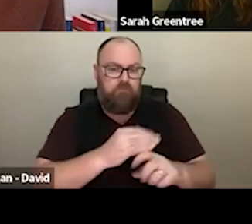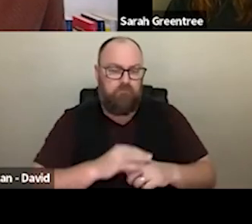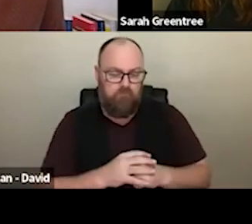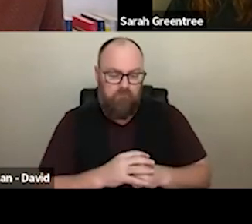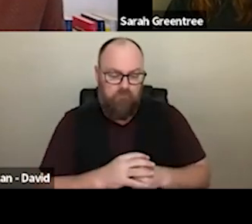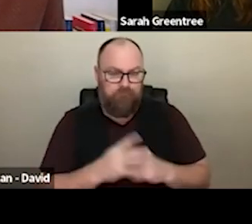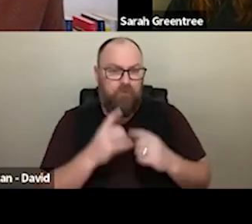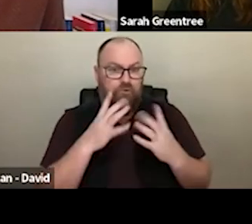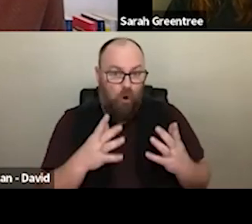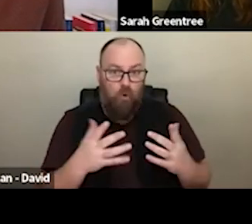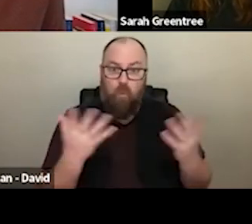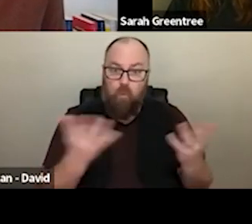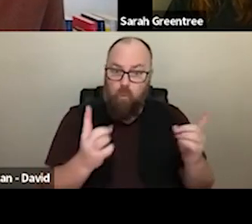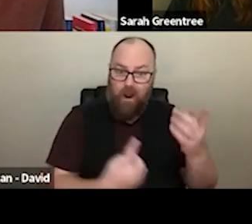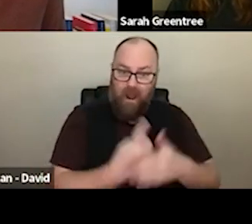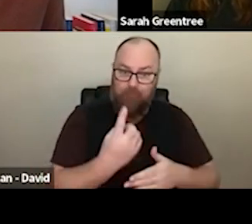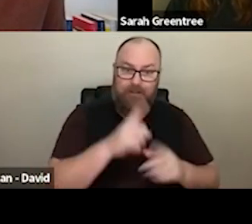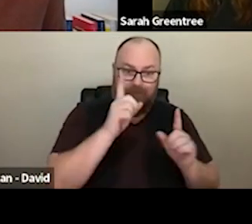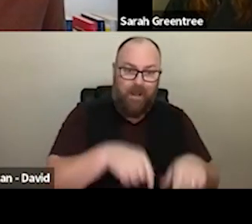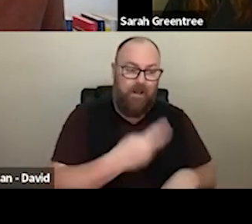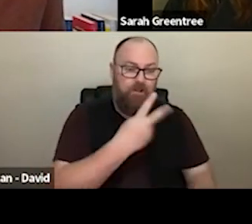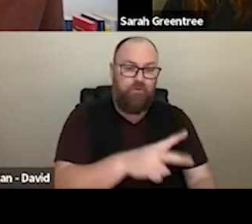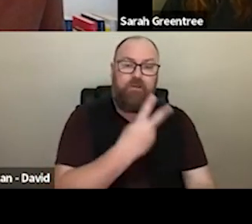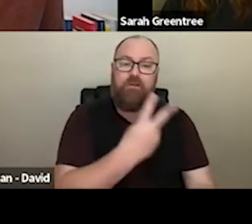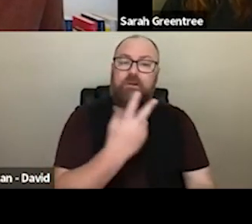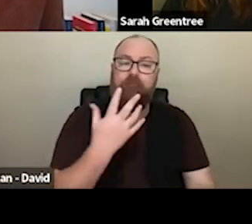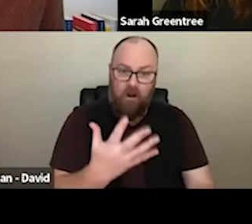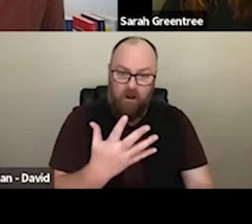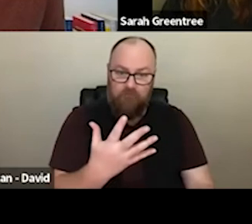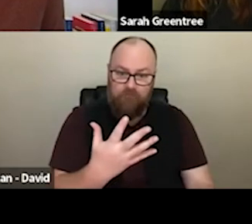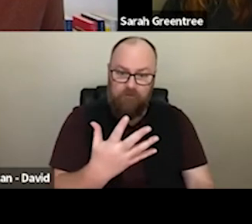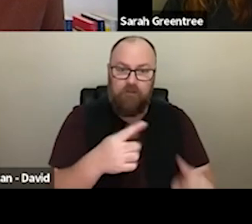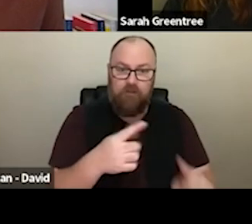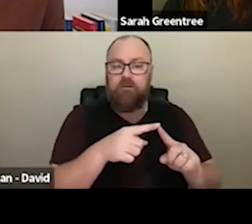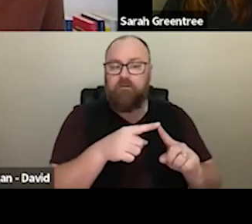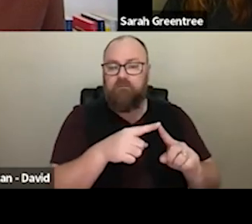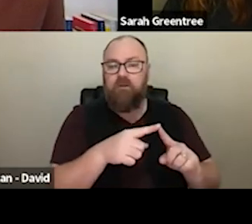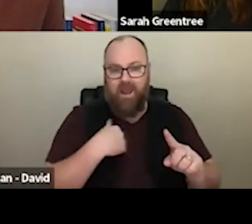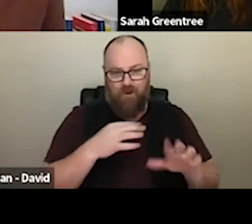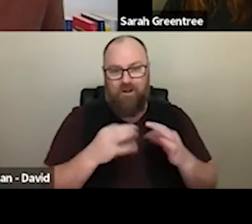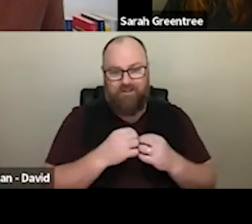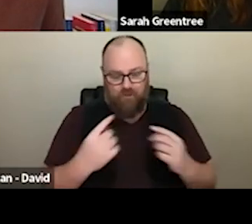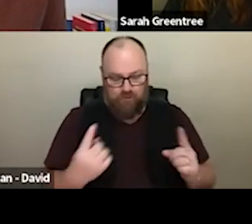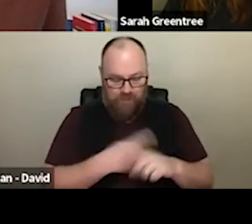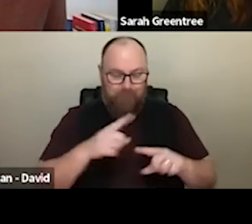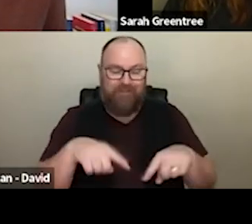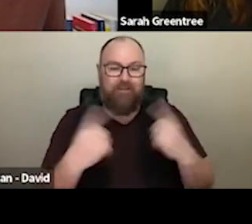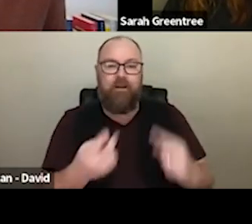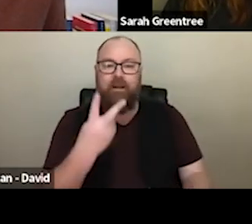start in 25 will not be how we start the following decade in twenty-thirty. progression over that period of time. And talk Thanks, Sarah. Next question is from Kath, which is well. The fact. The impact of the pandemic has been filled disproportionately across the country be reflected in any of